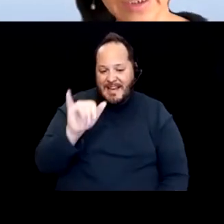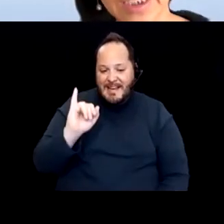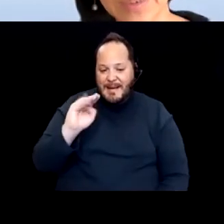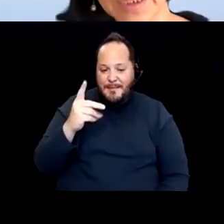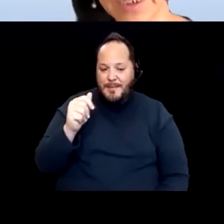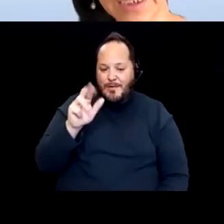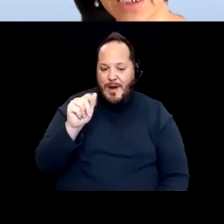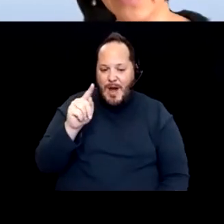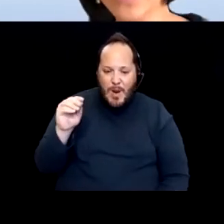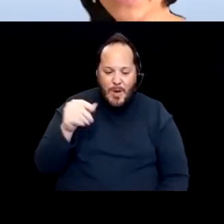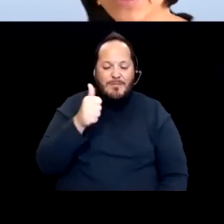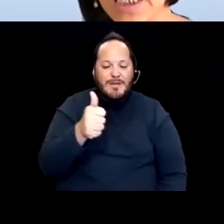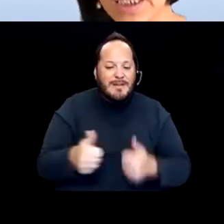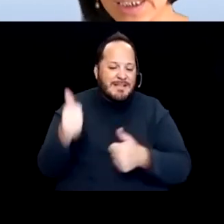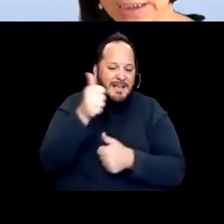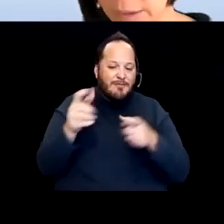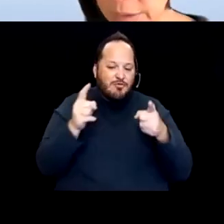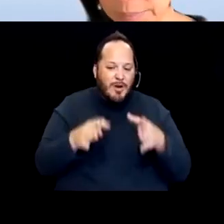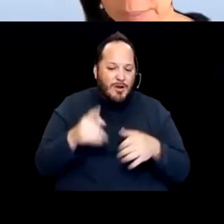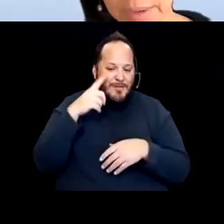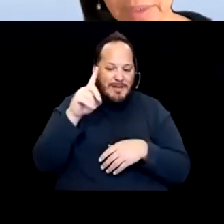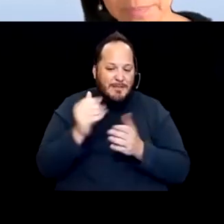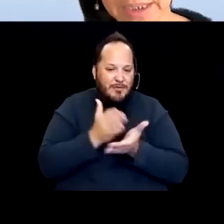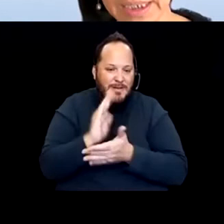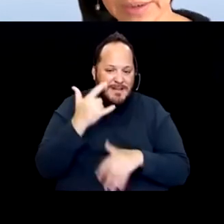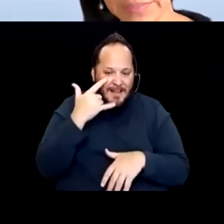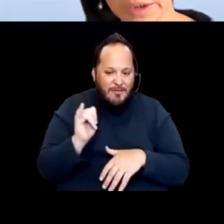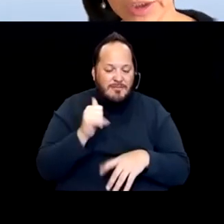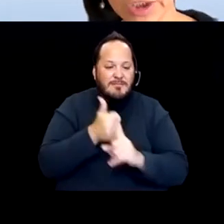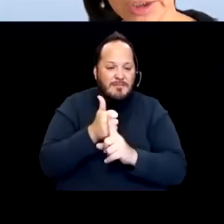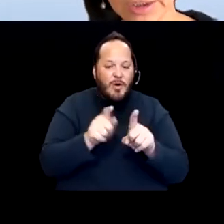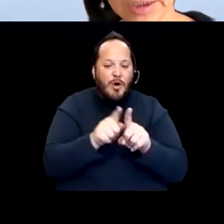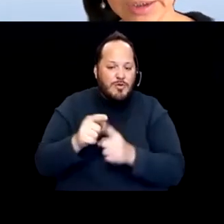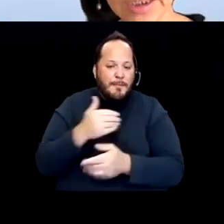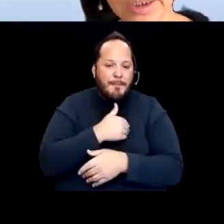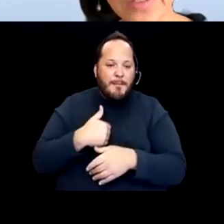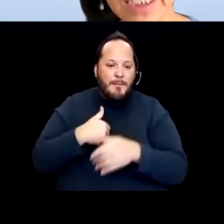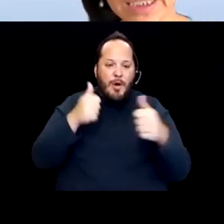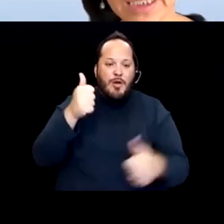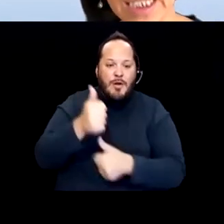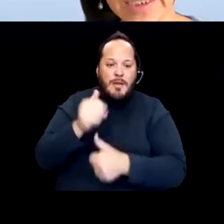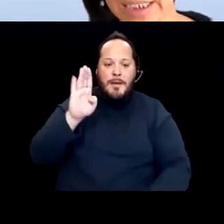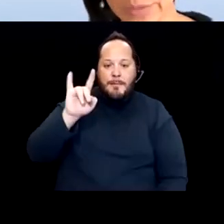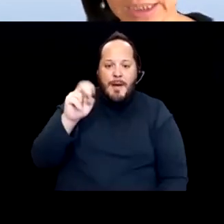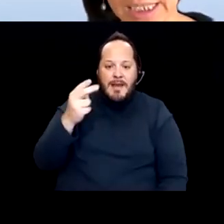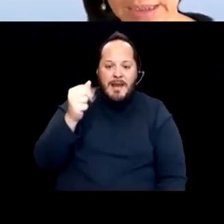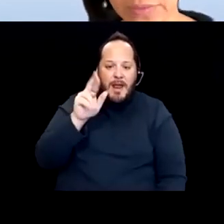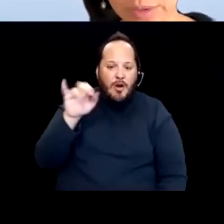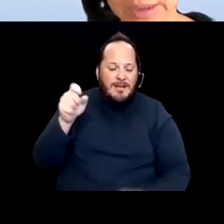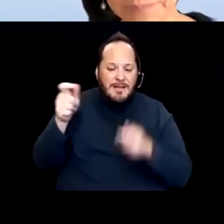of Disability Rights California. And is also a member of the Biden Harris Administration COVID-19 Health Equity Task Force.